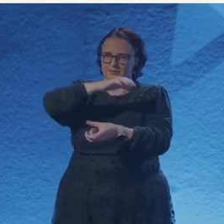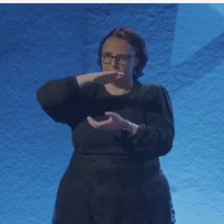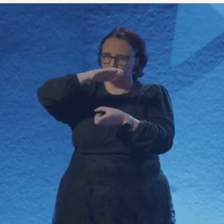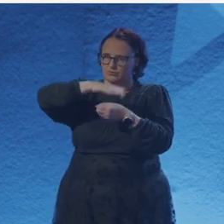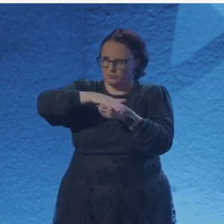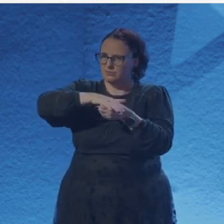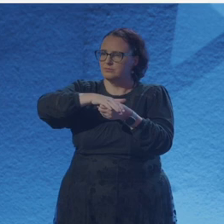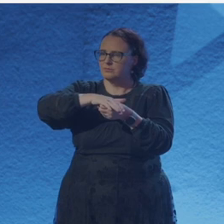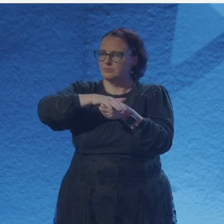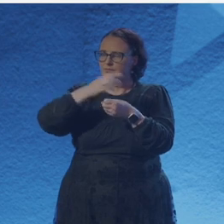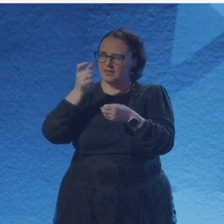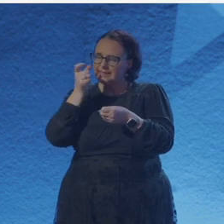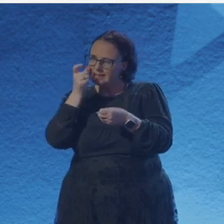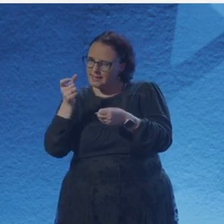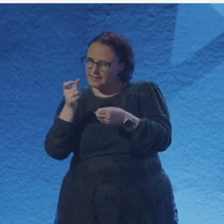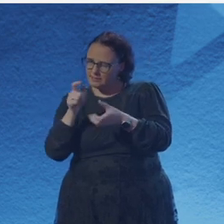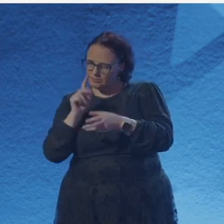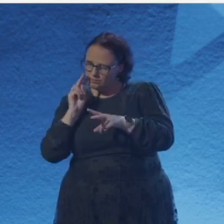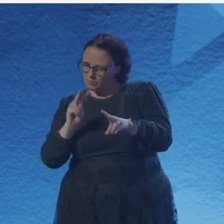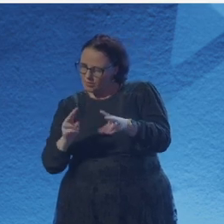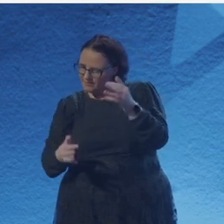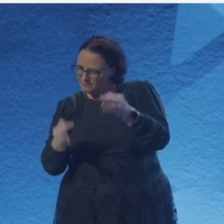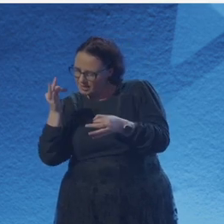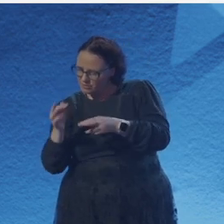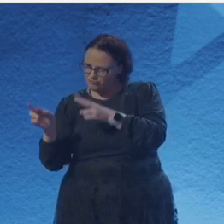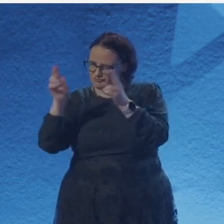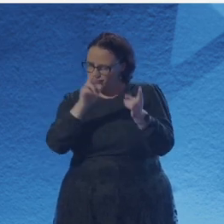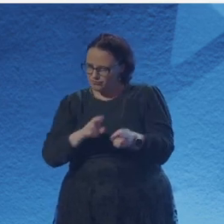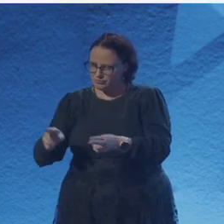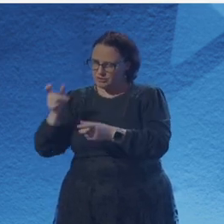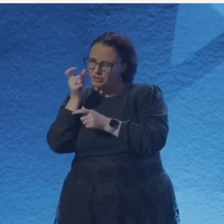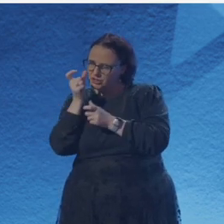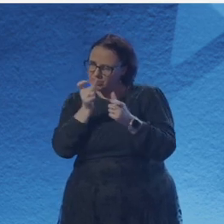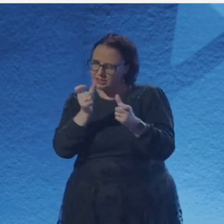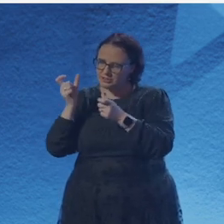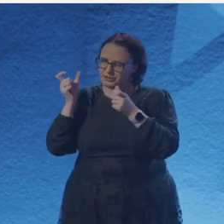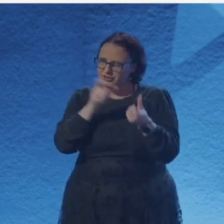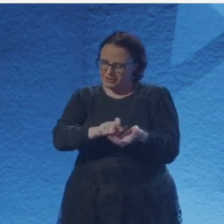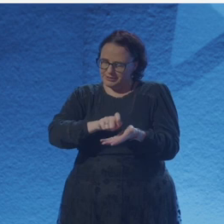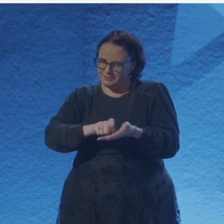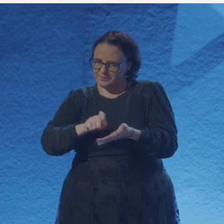between boiling preserves of plums and apples. In glass cylinders